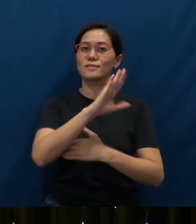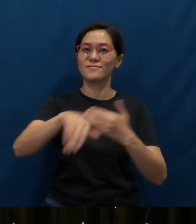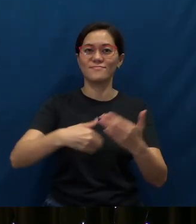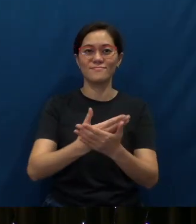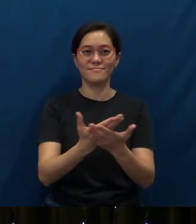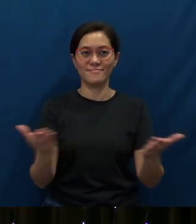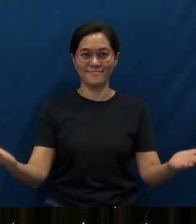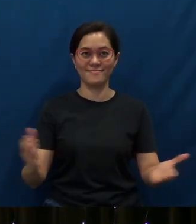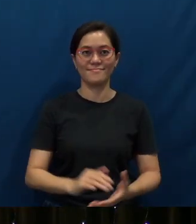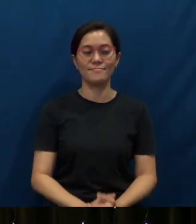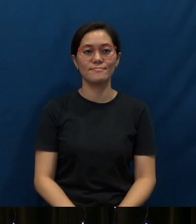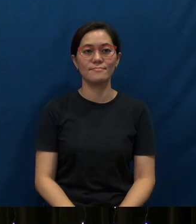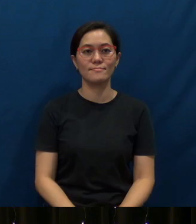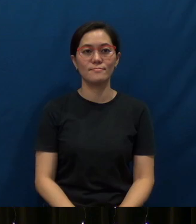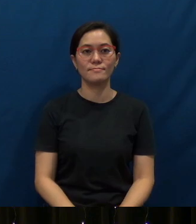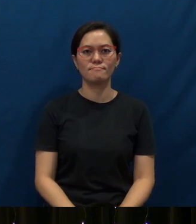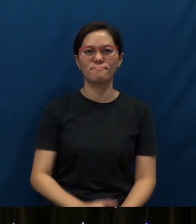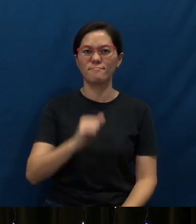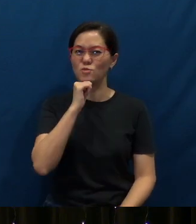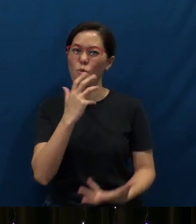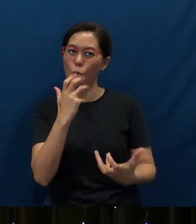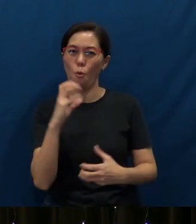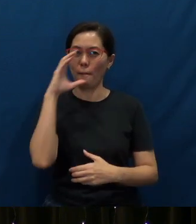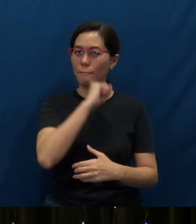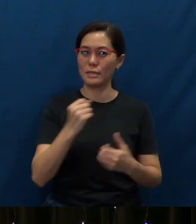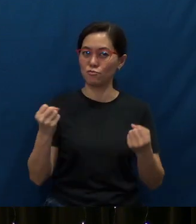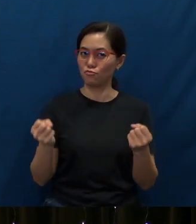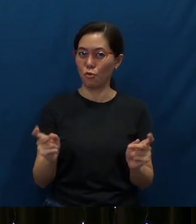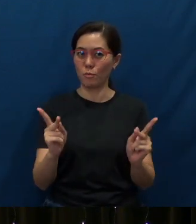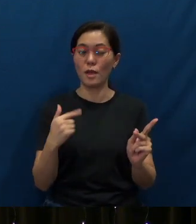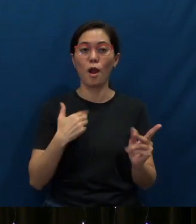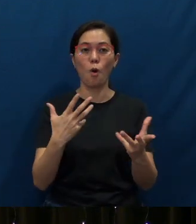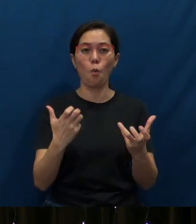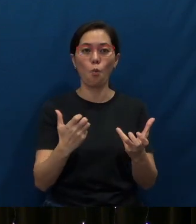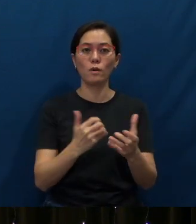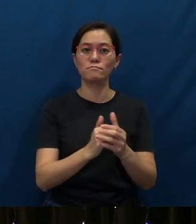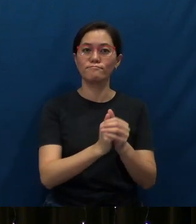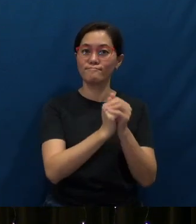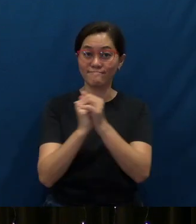I don't want to miss the chance, but I want to commend all of you here